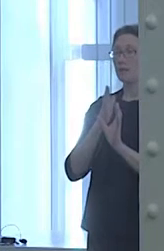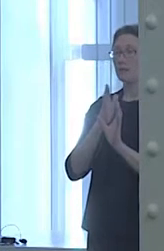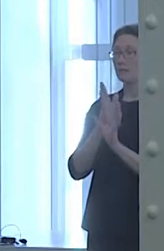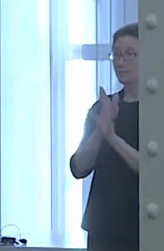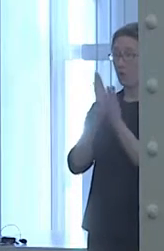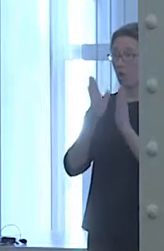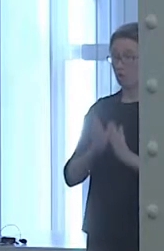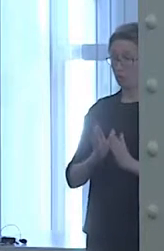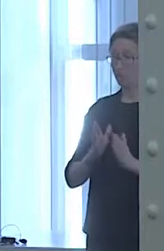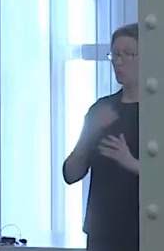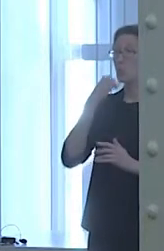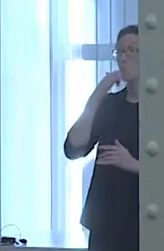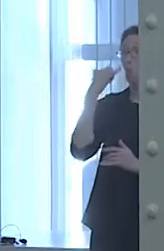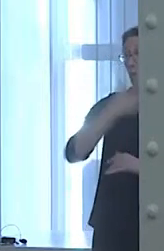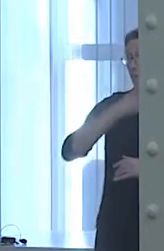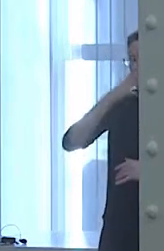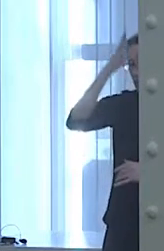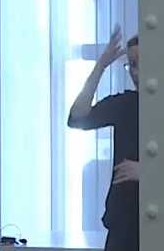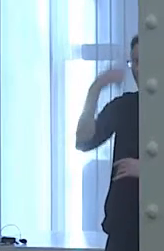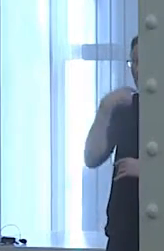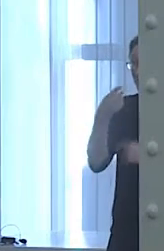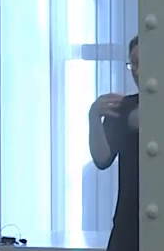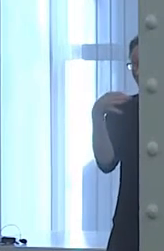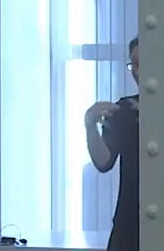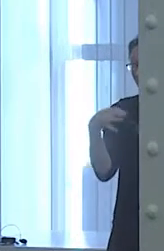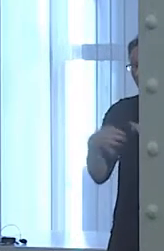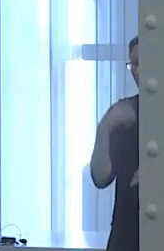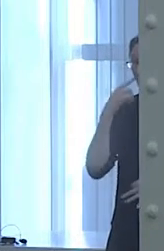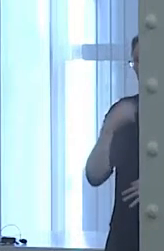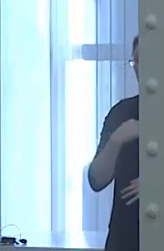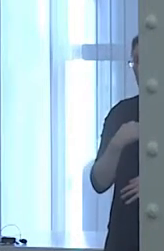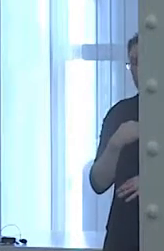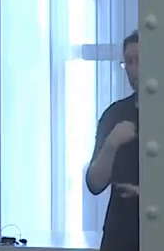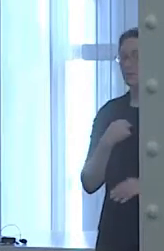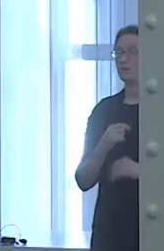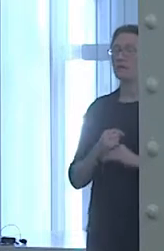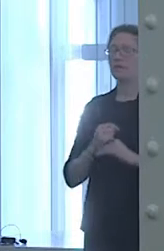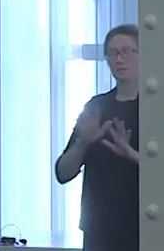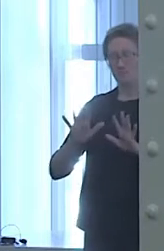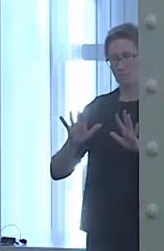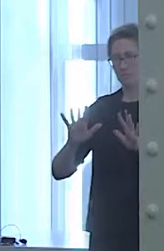I didn't know how to explain it to them. It was awkward at first, but my parents